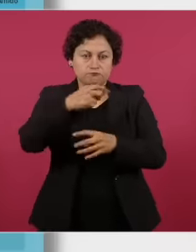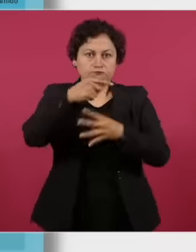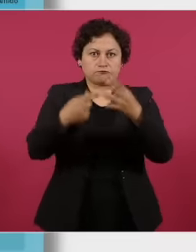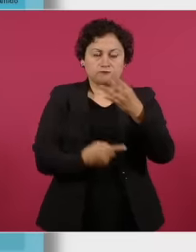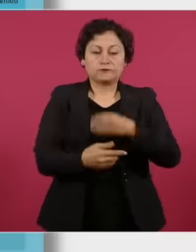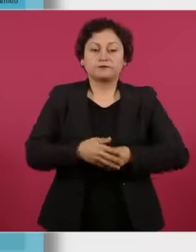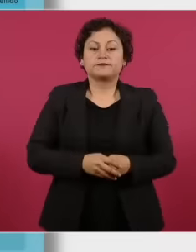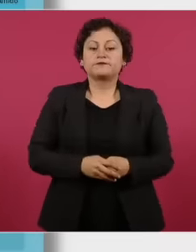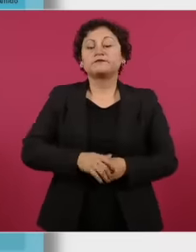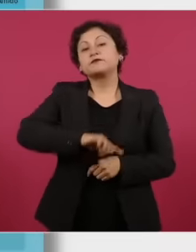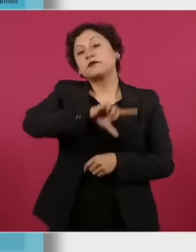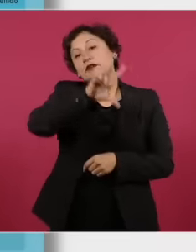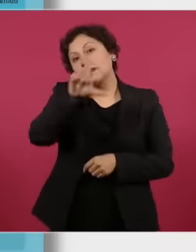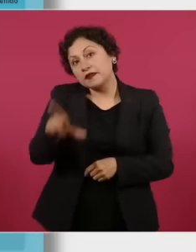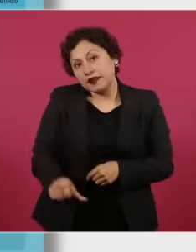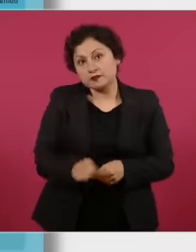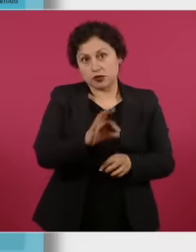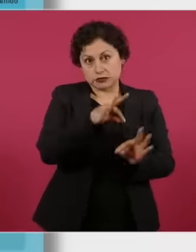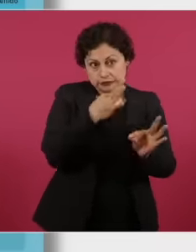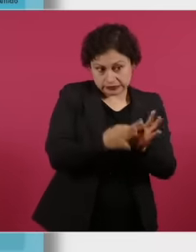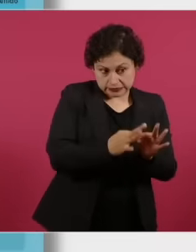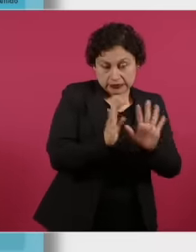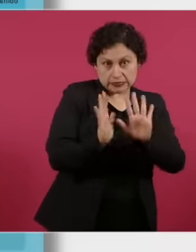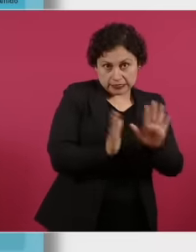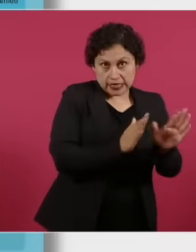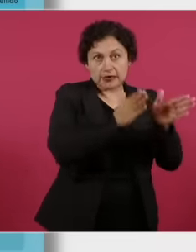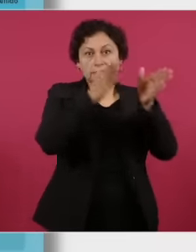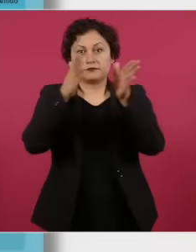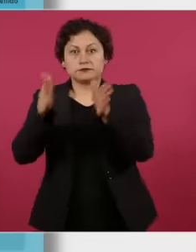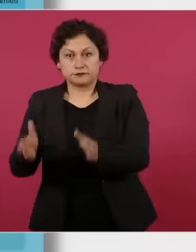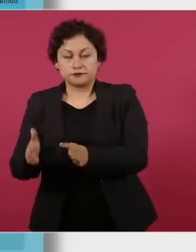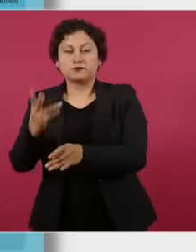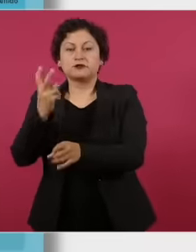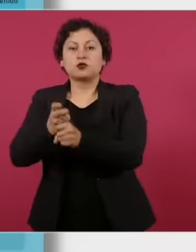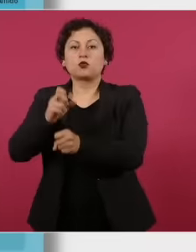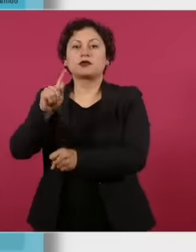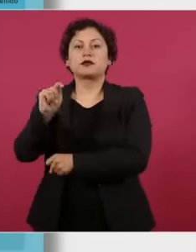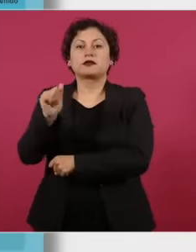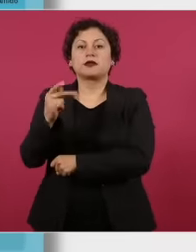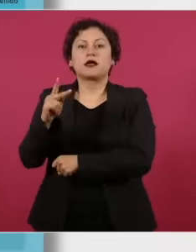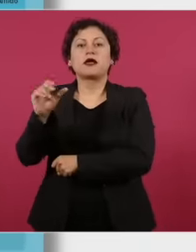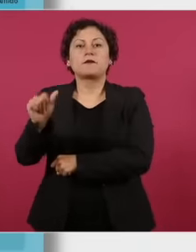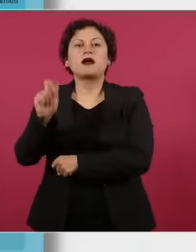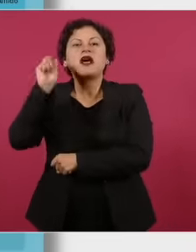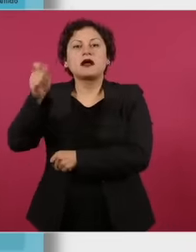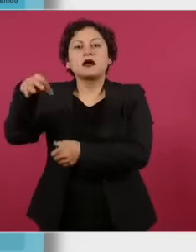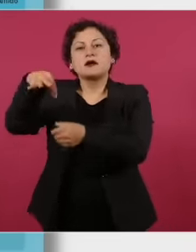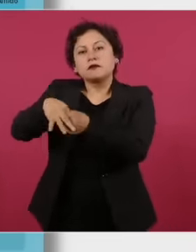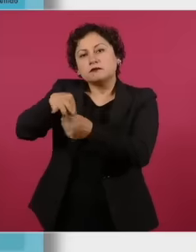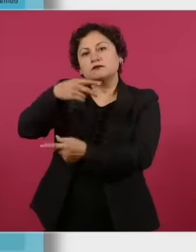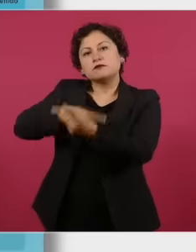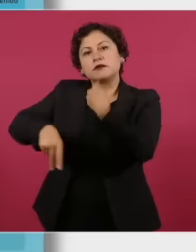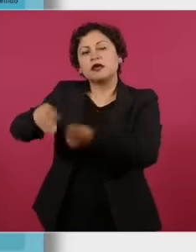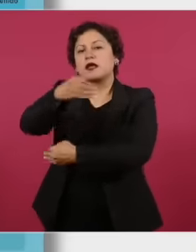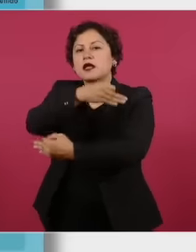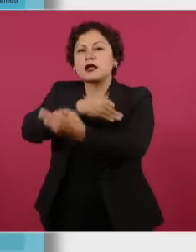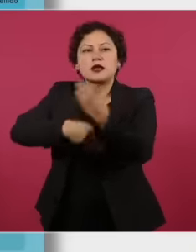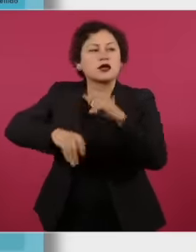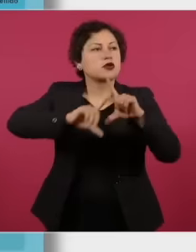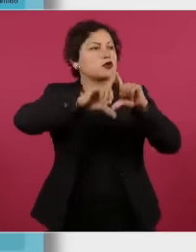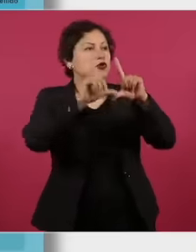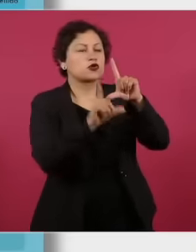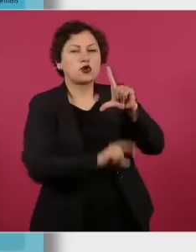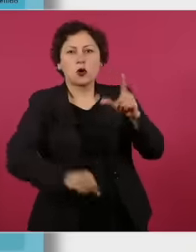the big day is coming, which is the popular election. We are all going to go to the polls and we are going to vote for the